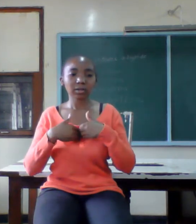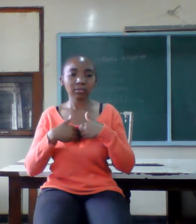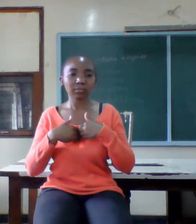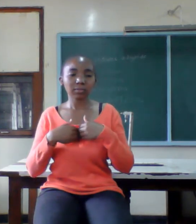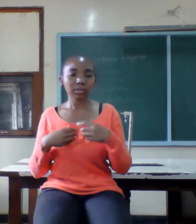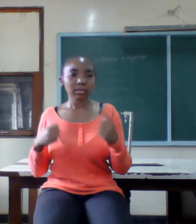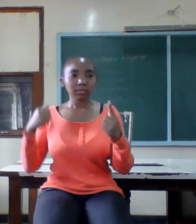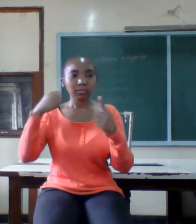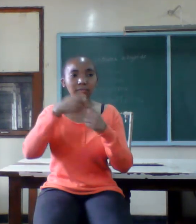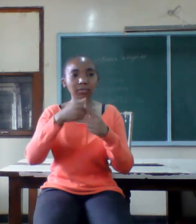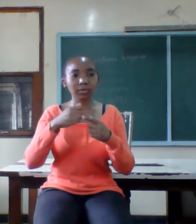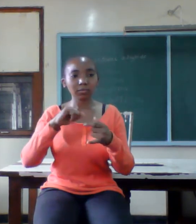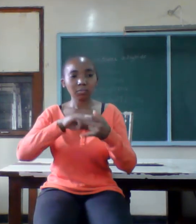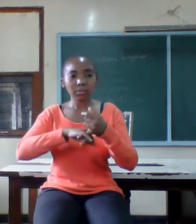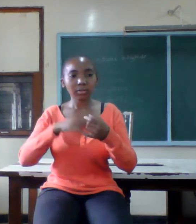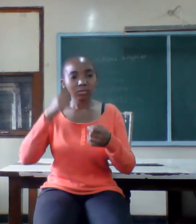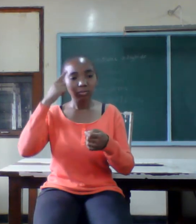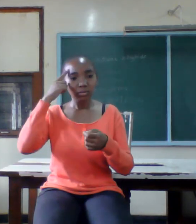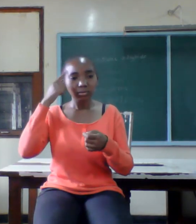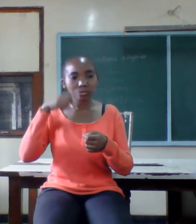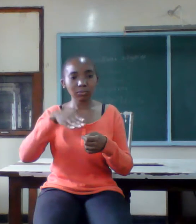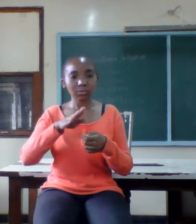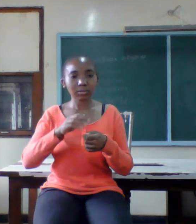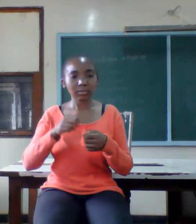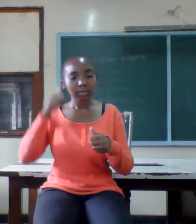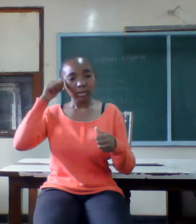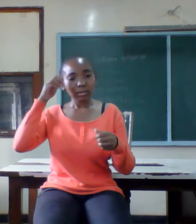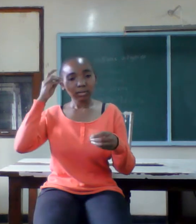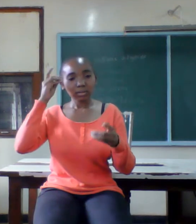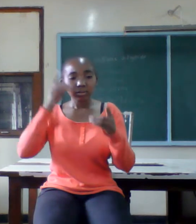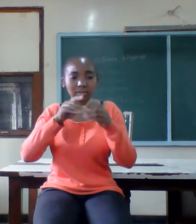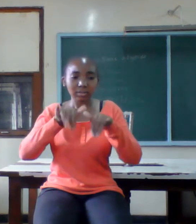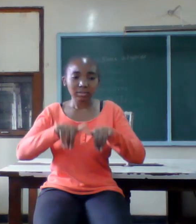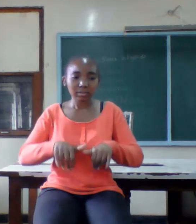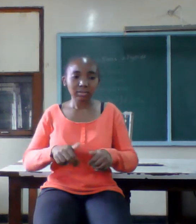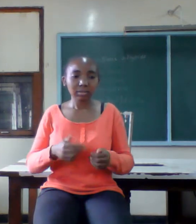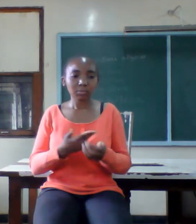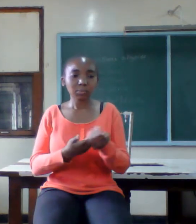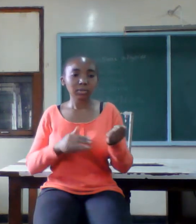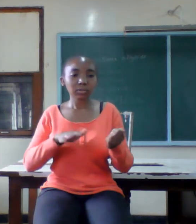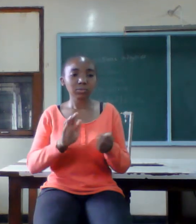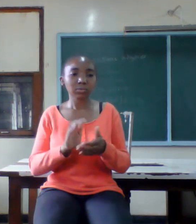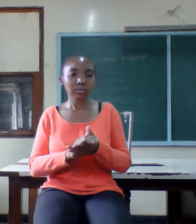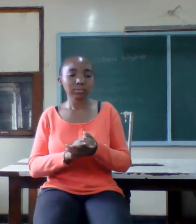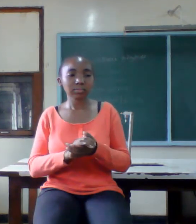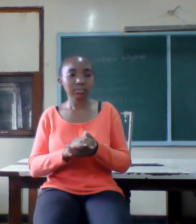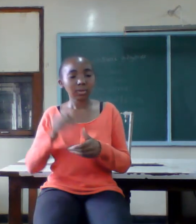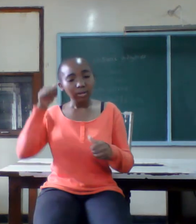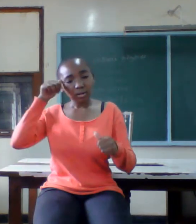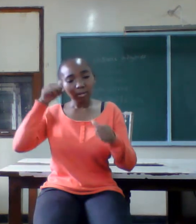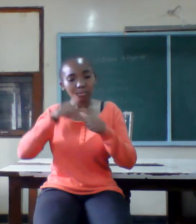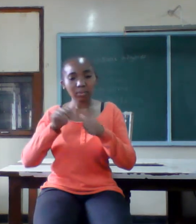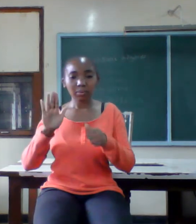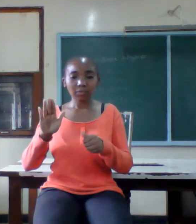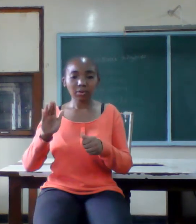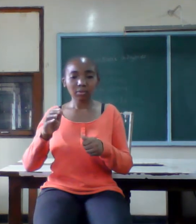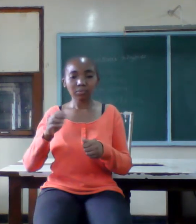mind to stay with your spouse in times of need Remember The Vow for better for us in sickness